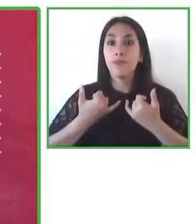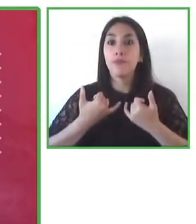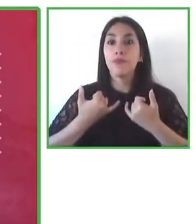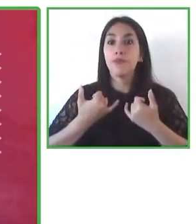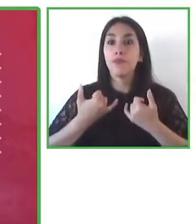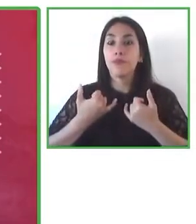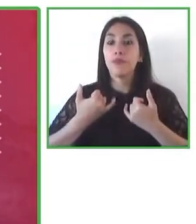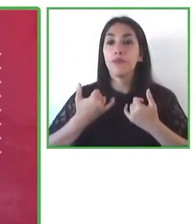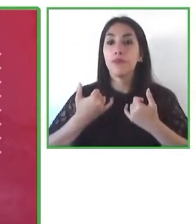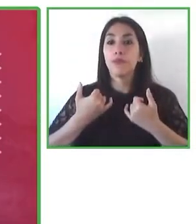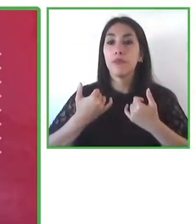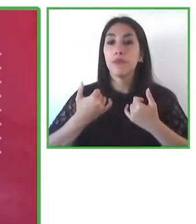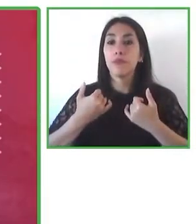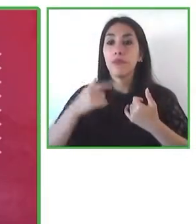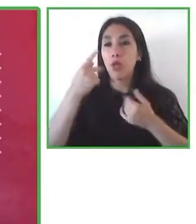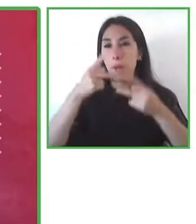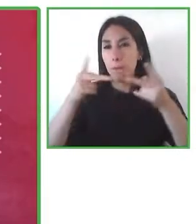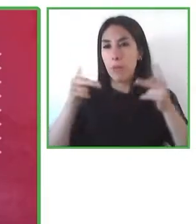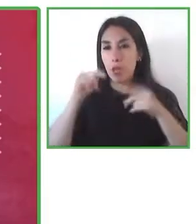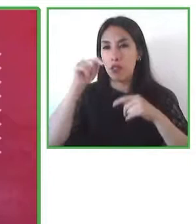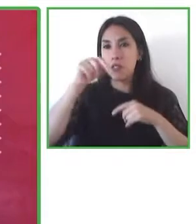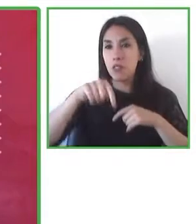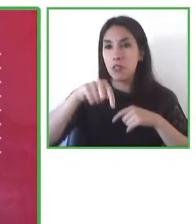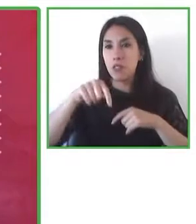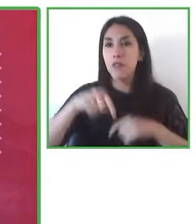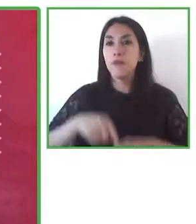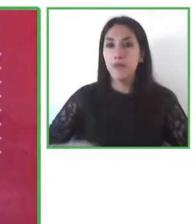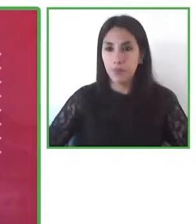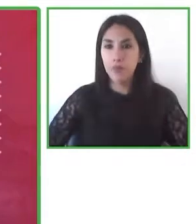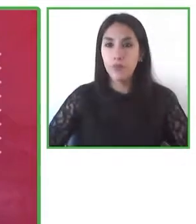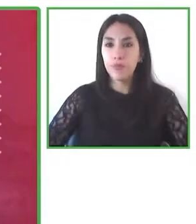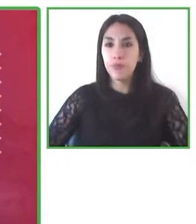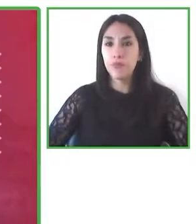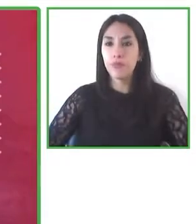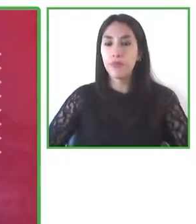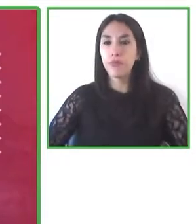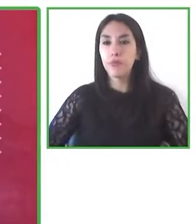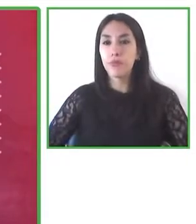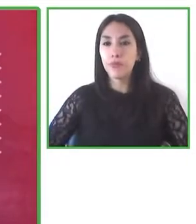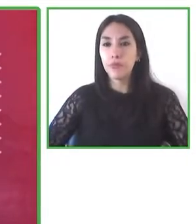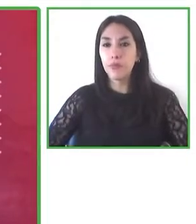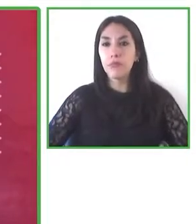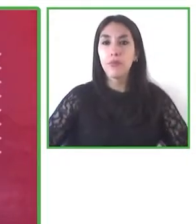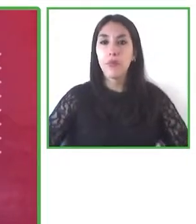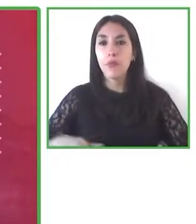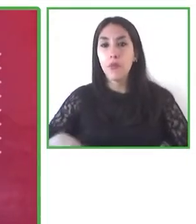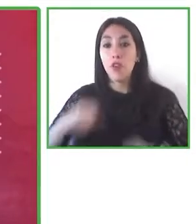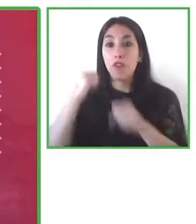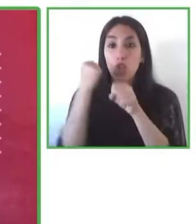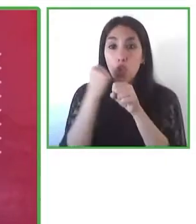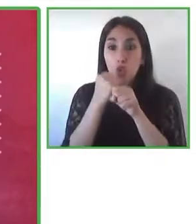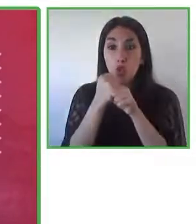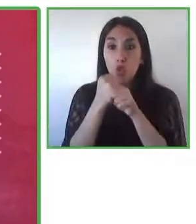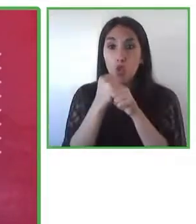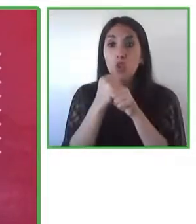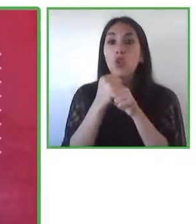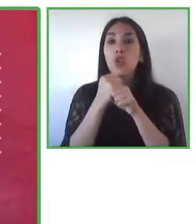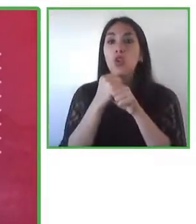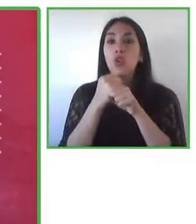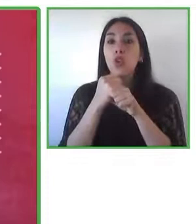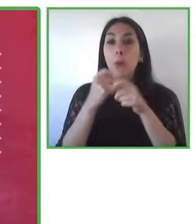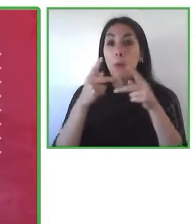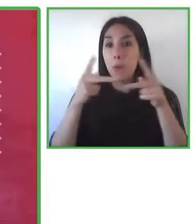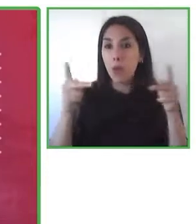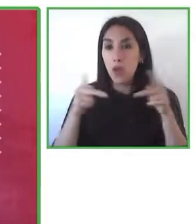America’s treaty that established the obligations of the sector to be able to permit the